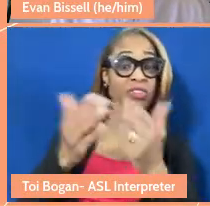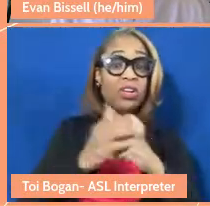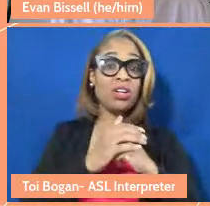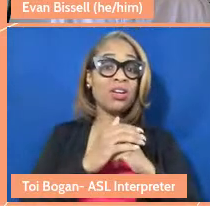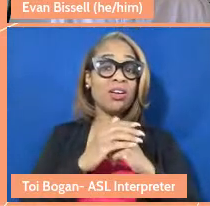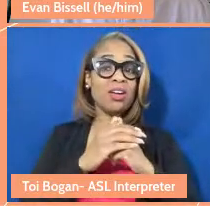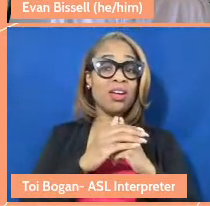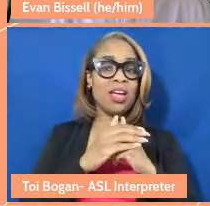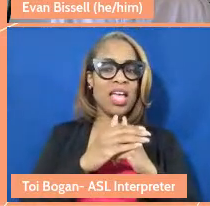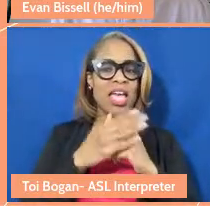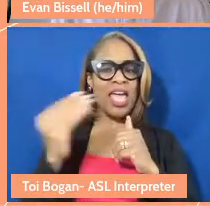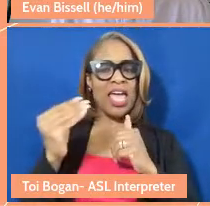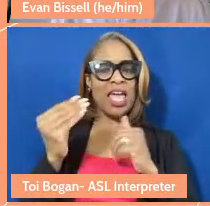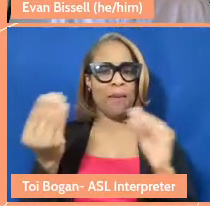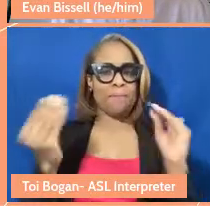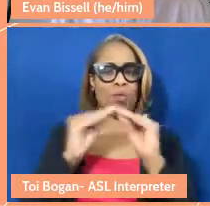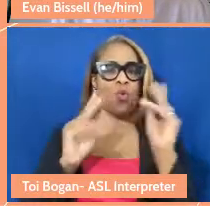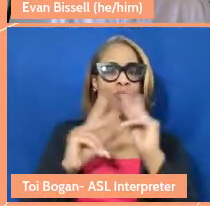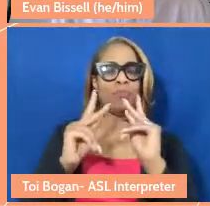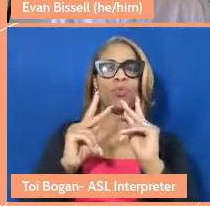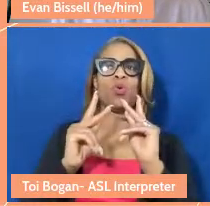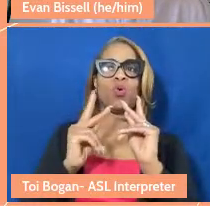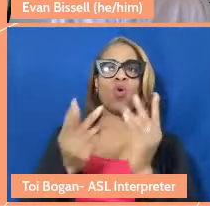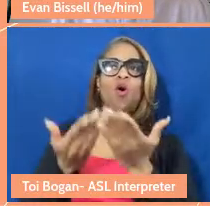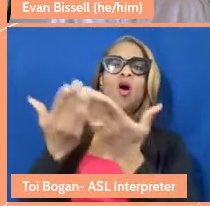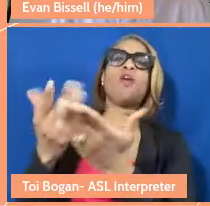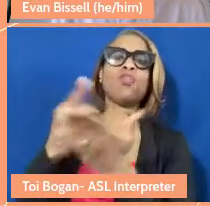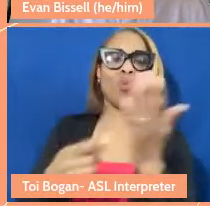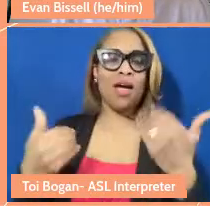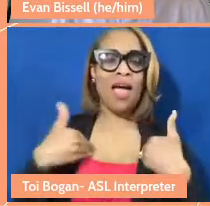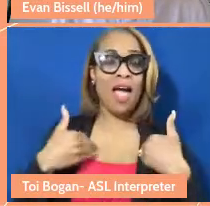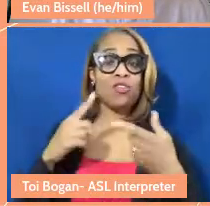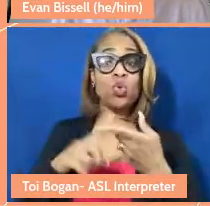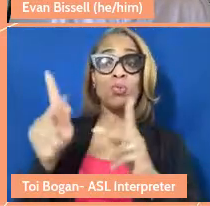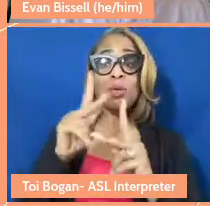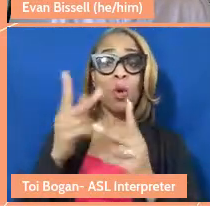more of us offer what we have to those who we don't personally know but want to support?